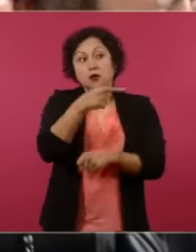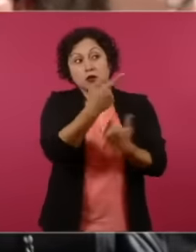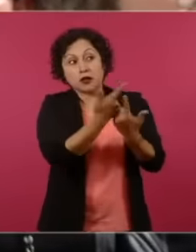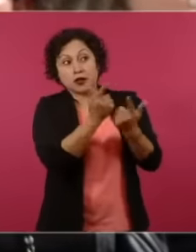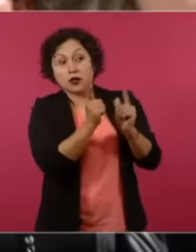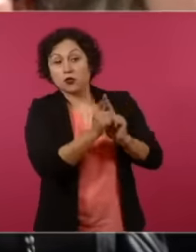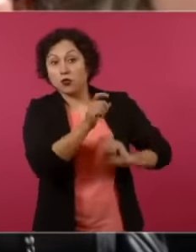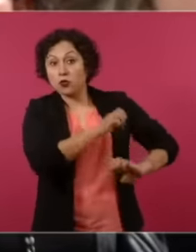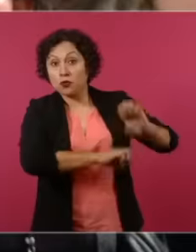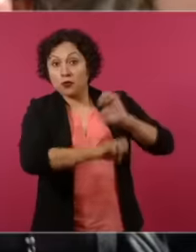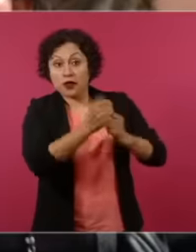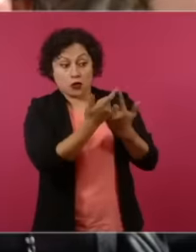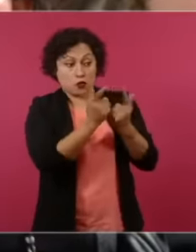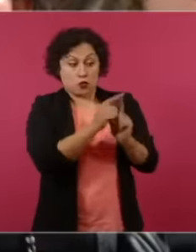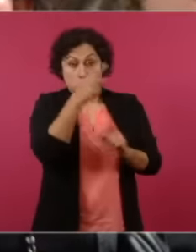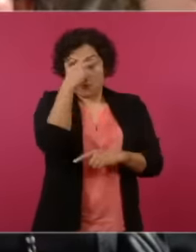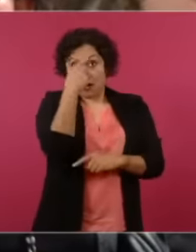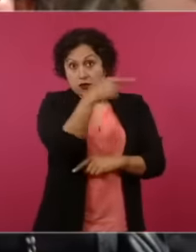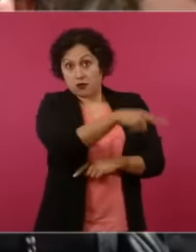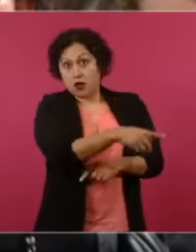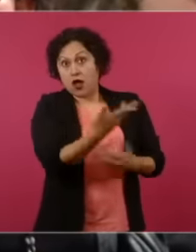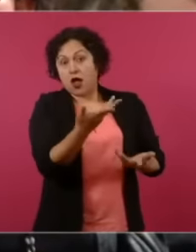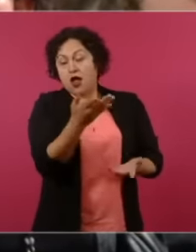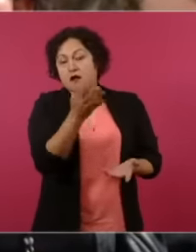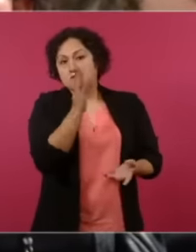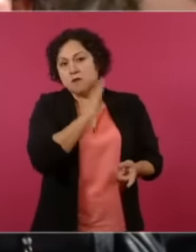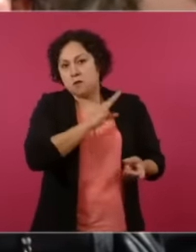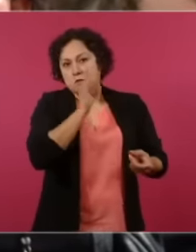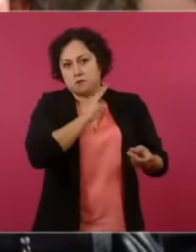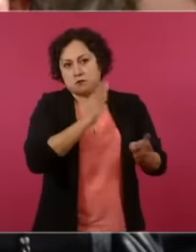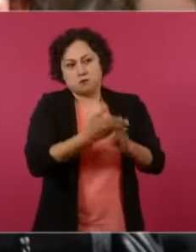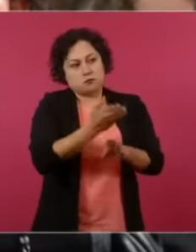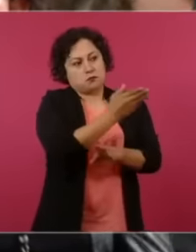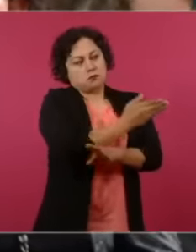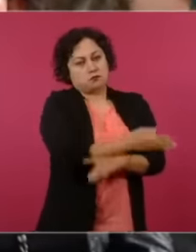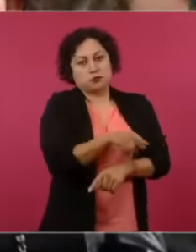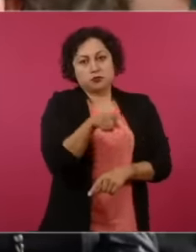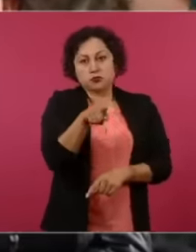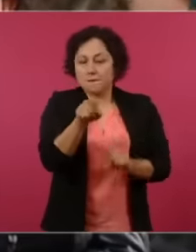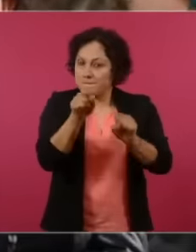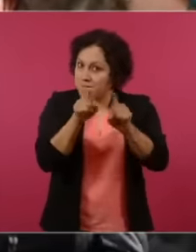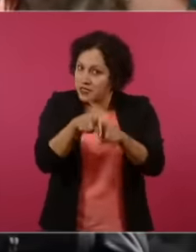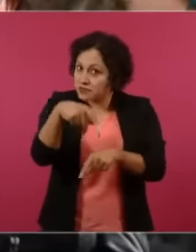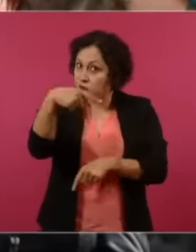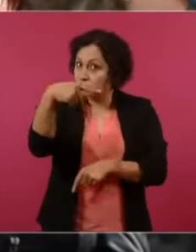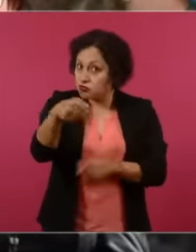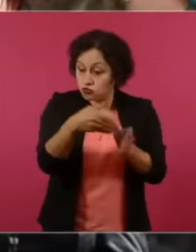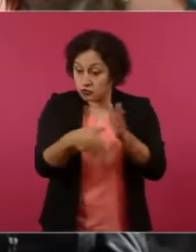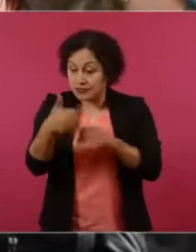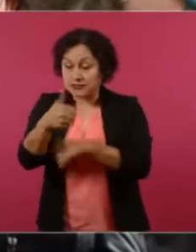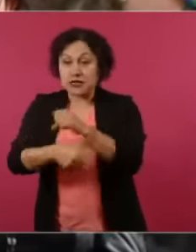its life also during its six-year term because the mafia of power is not finished president with you they are still there